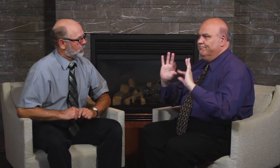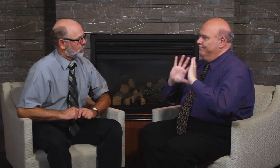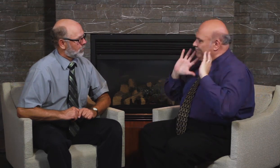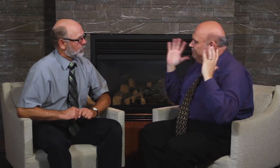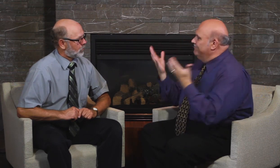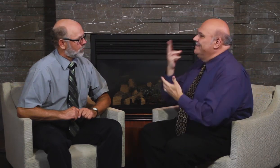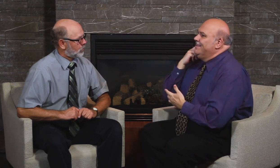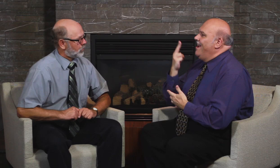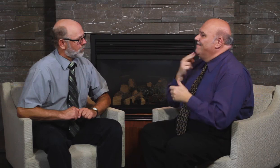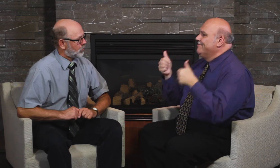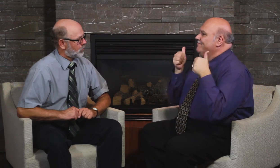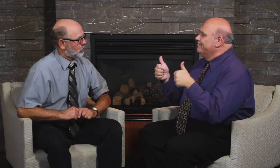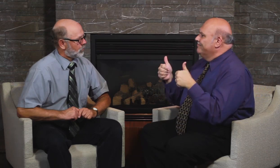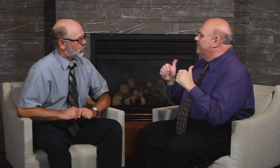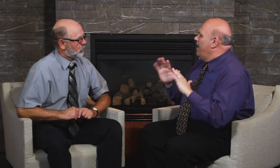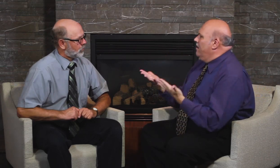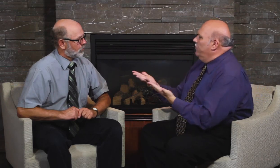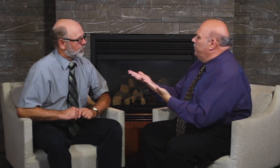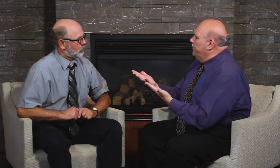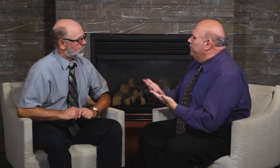can do to make that goal successful?